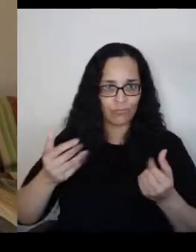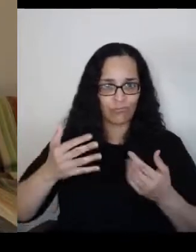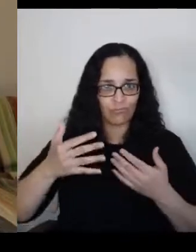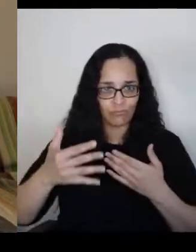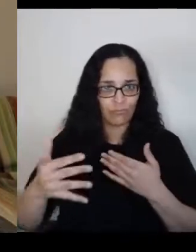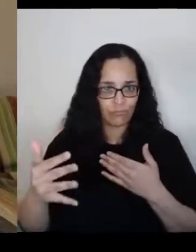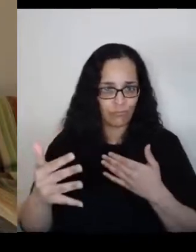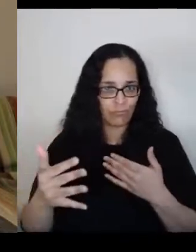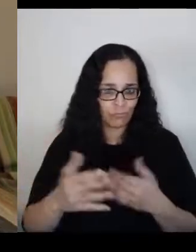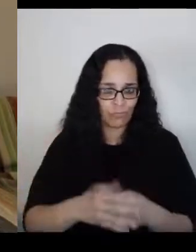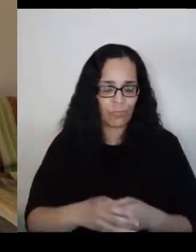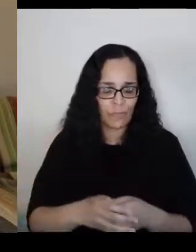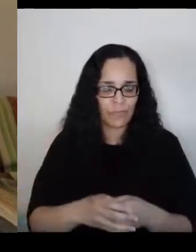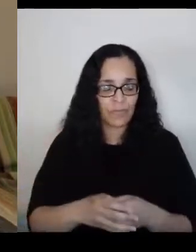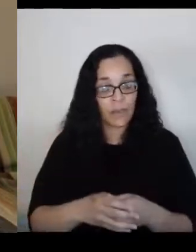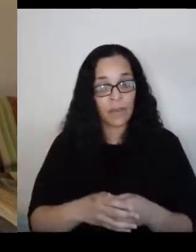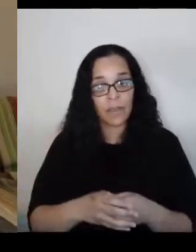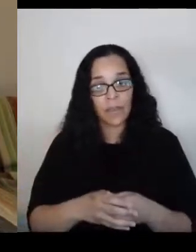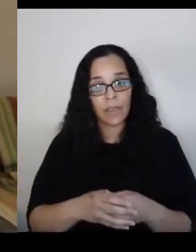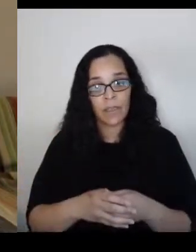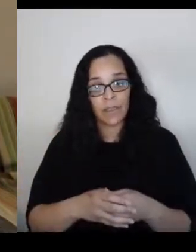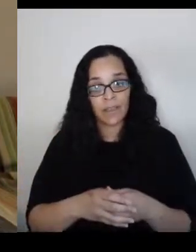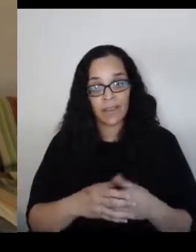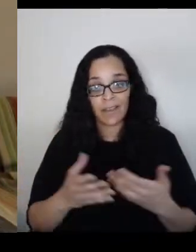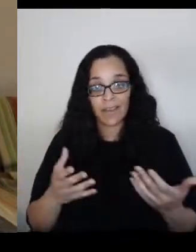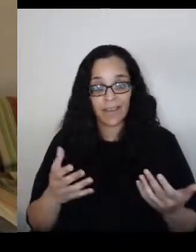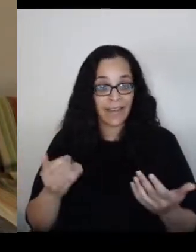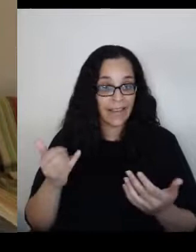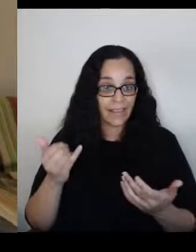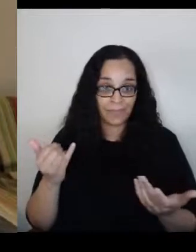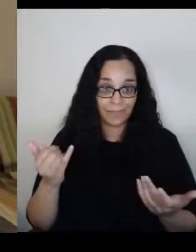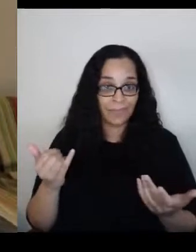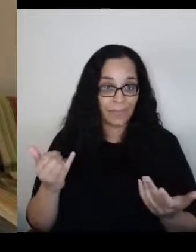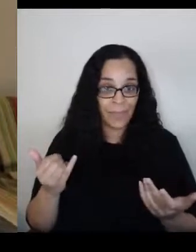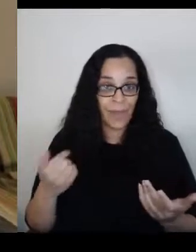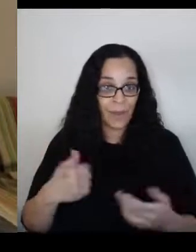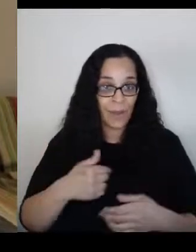And unless we really grab a hold of the dangers